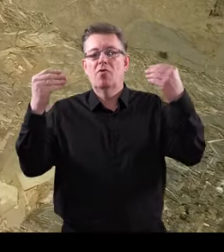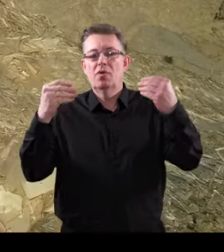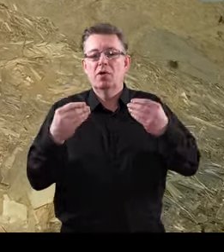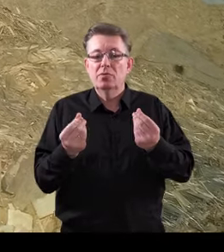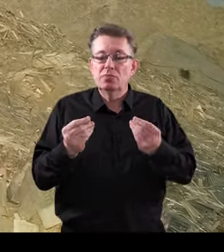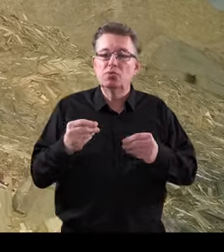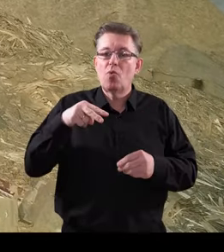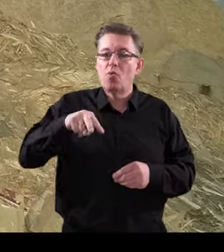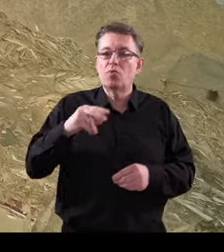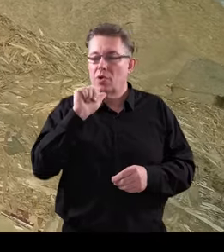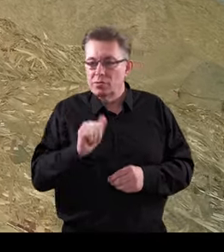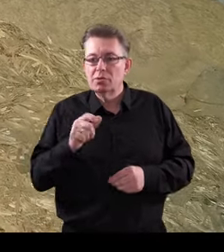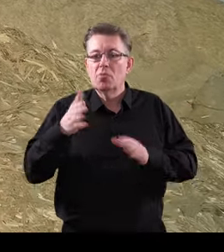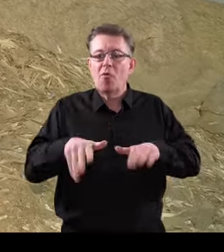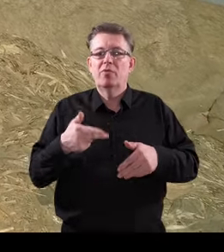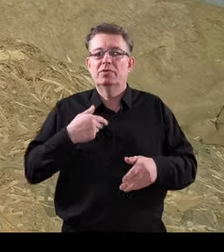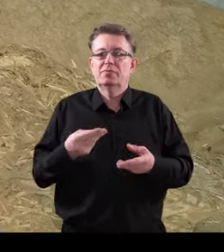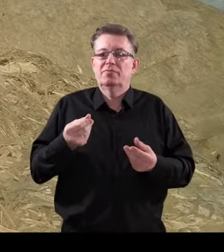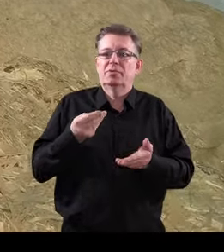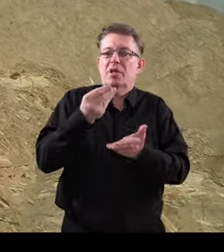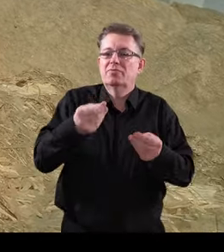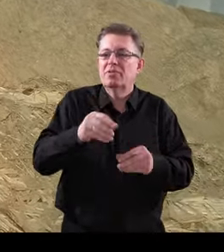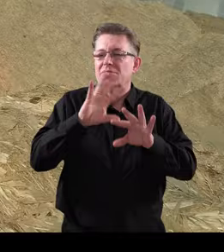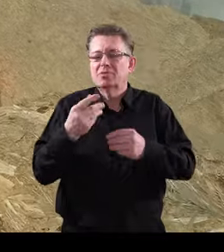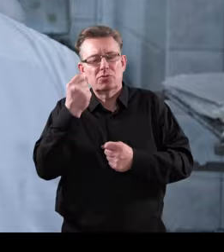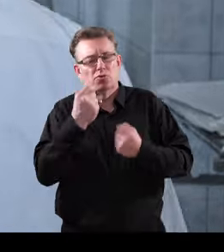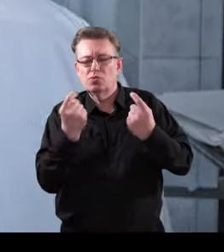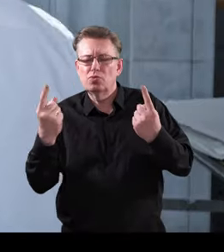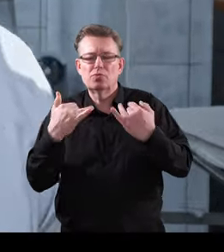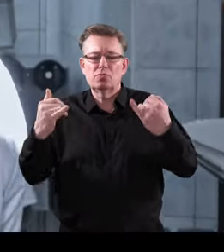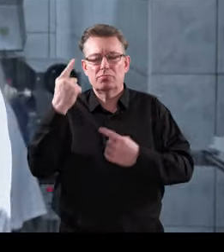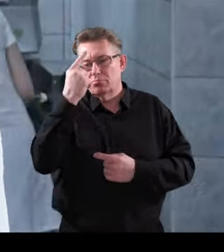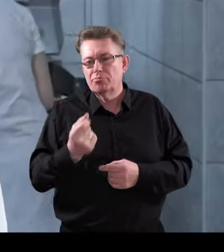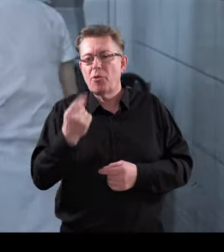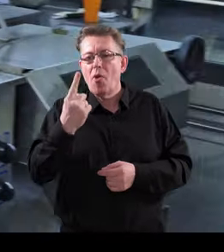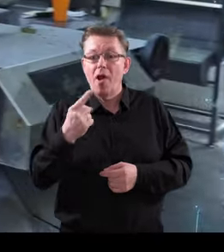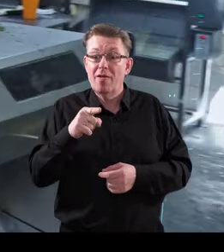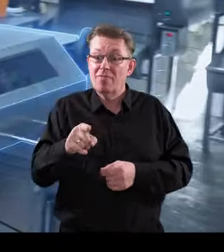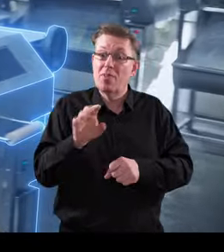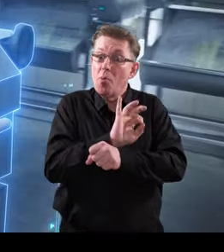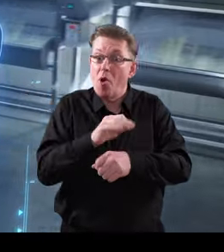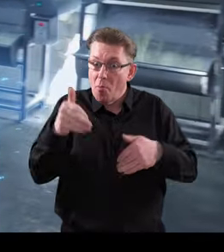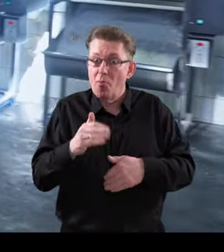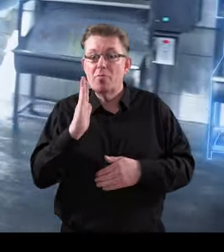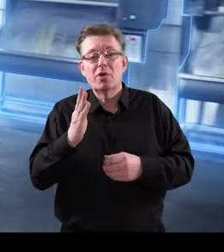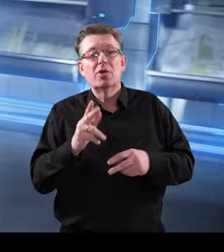EU funds allow you to provide additional funding for business ideas. This project can be the beginning of a second project